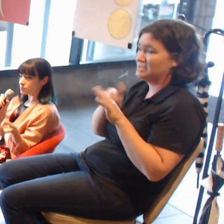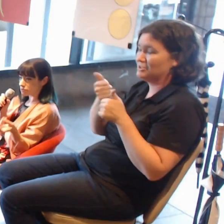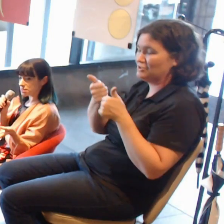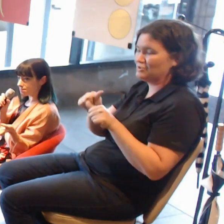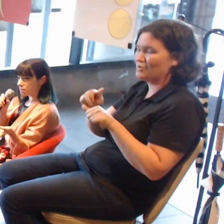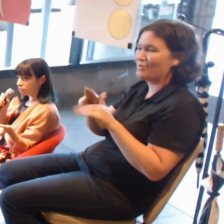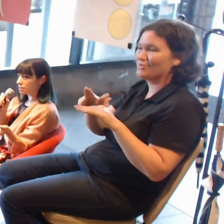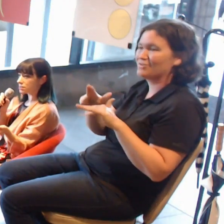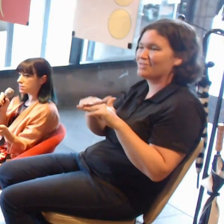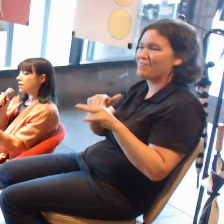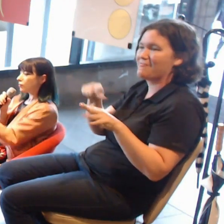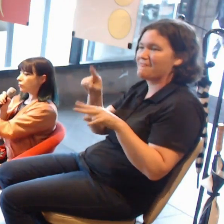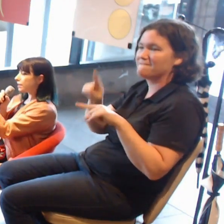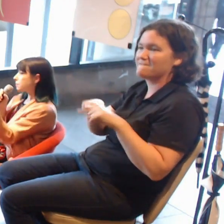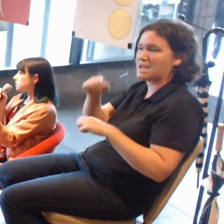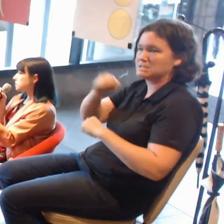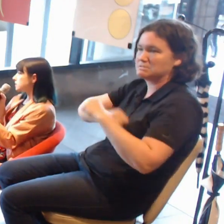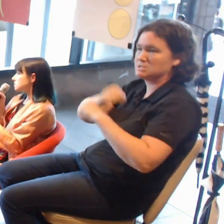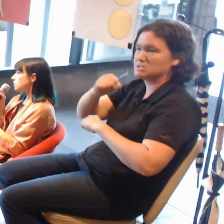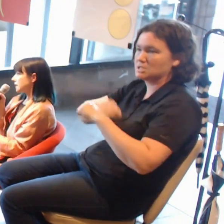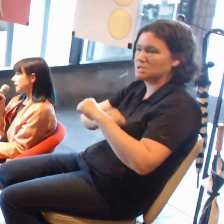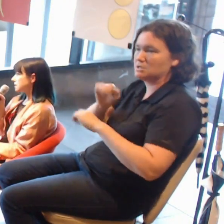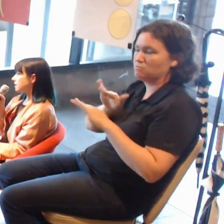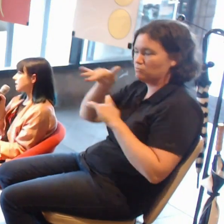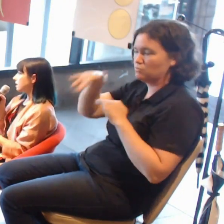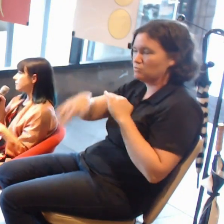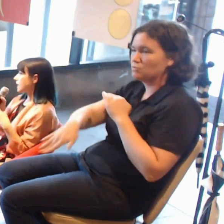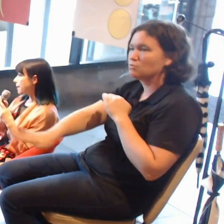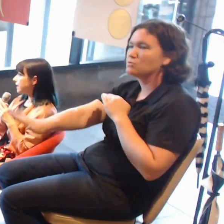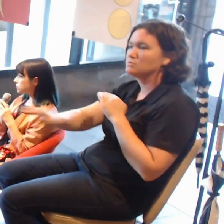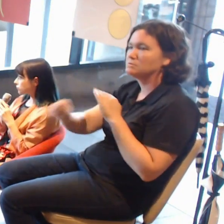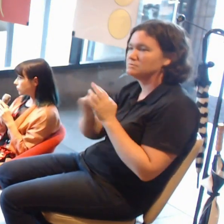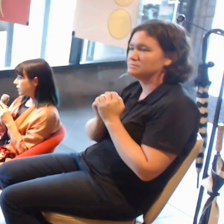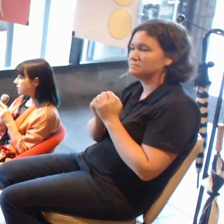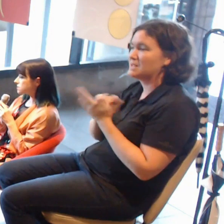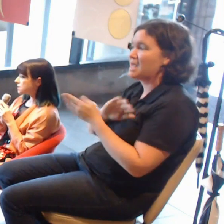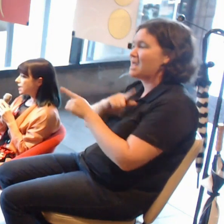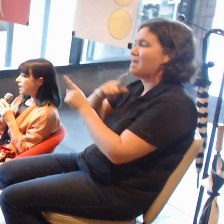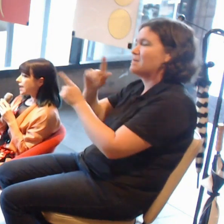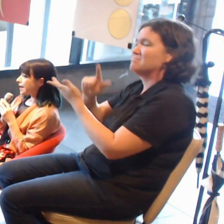right up until his later iPad drawings.